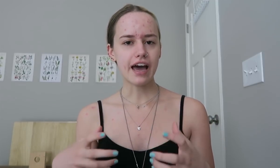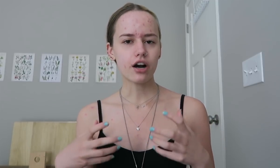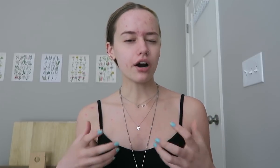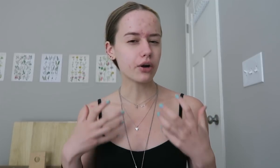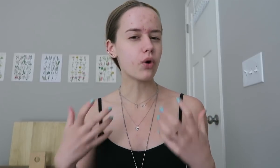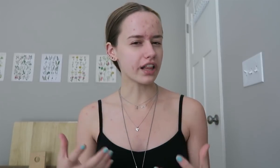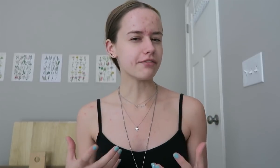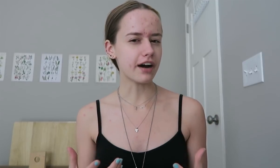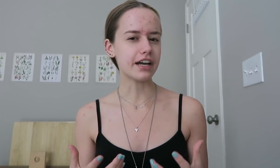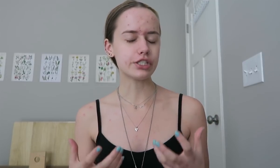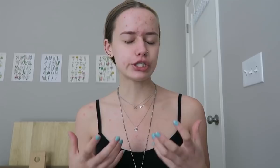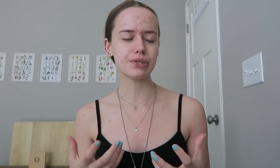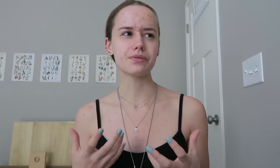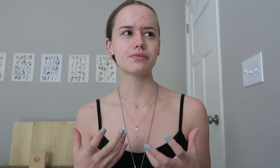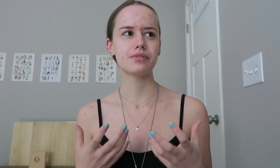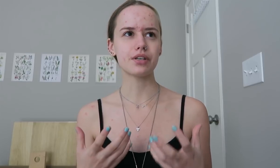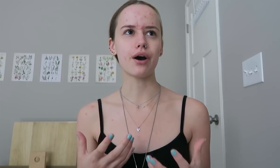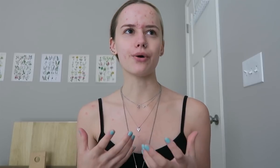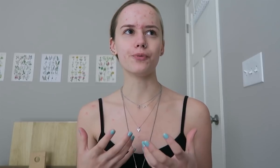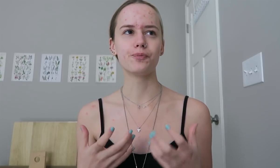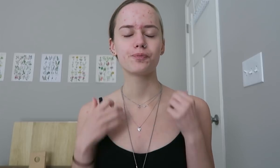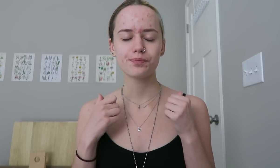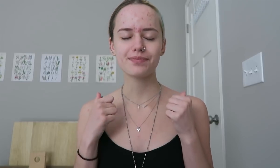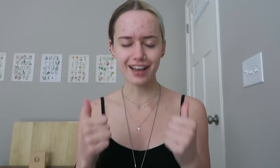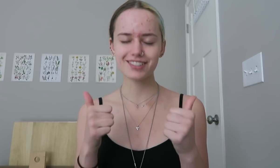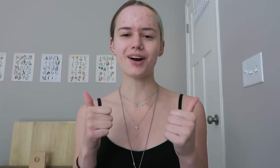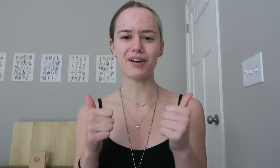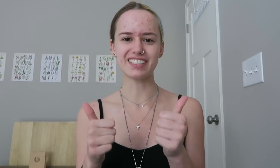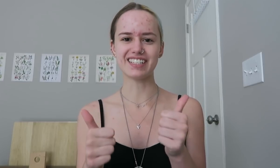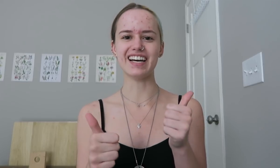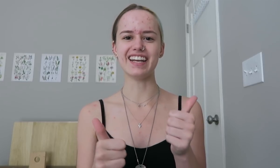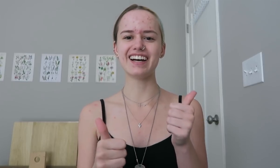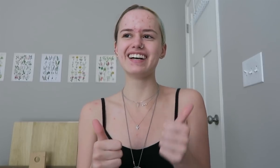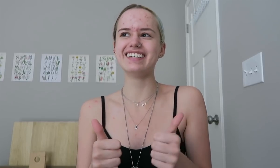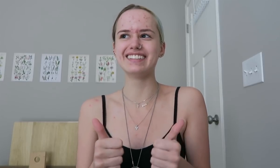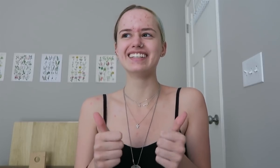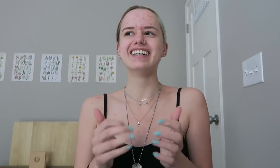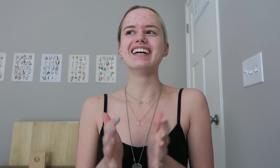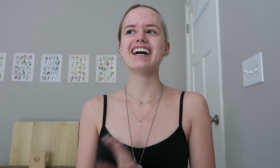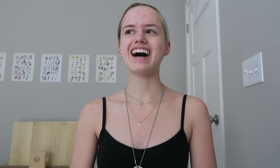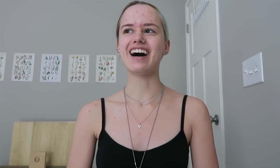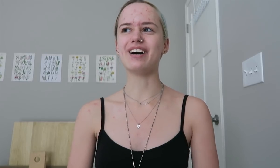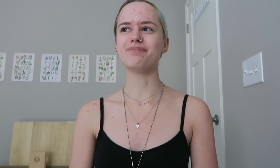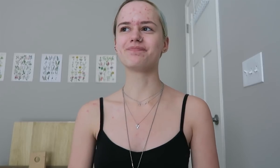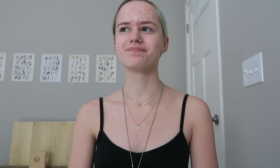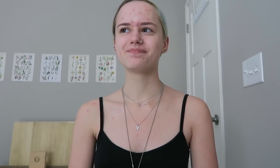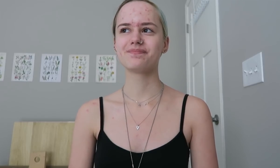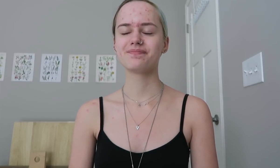that are qualified to, so that's always good. Um...yeah.